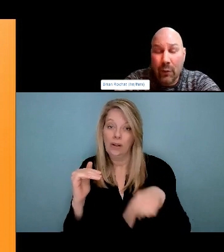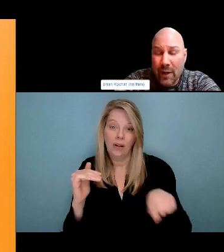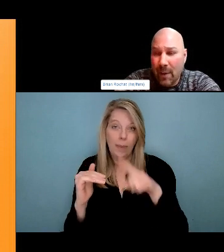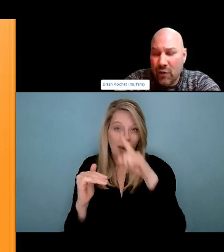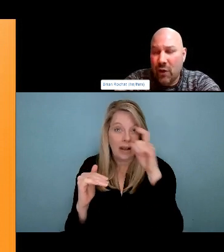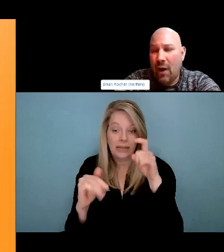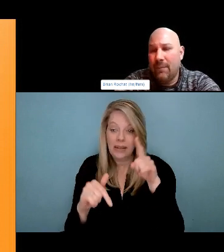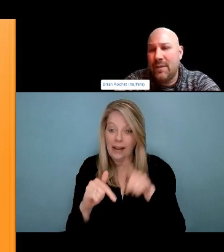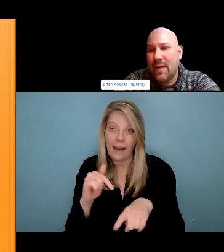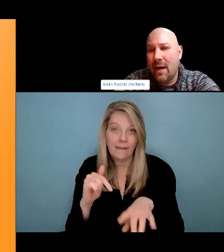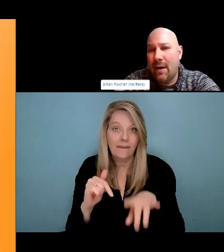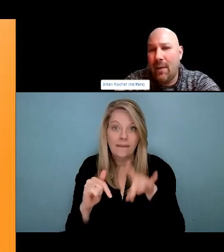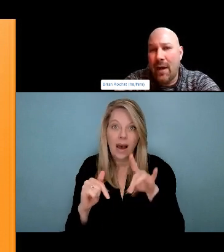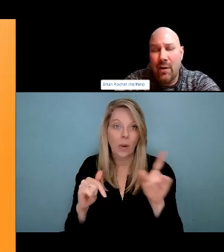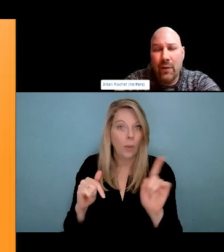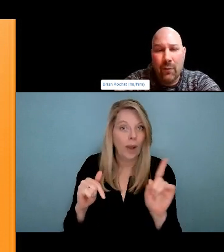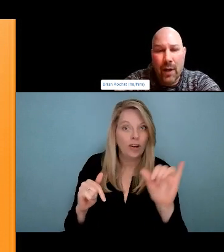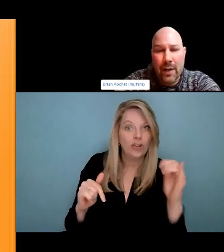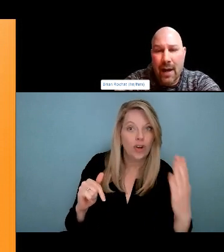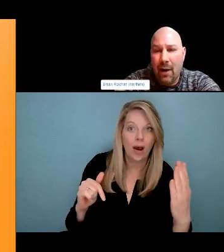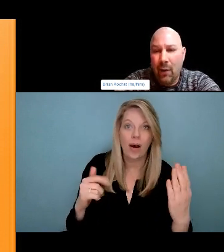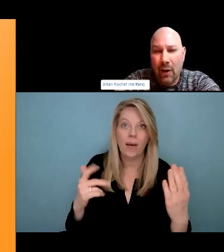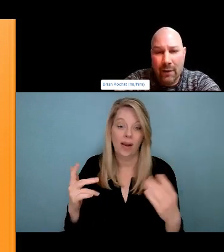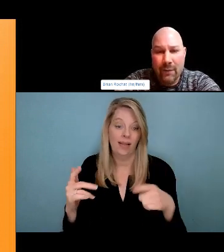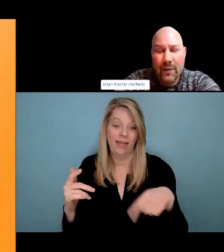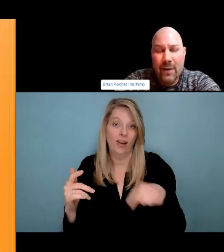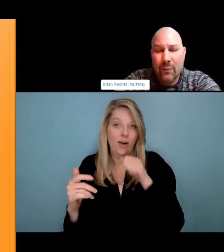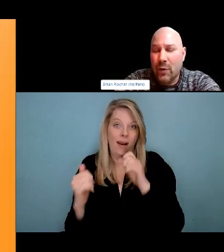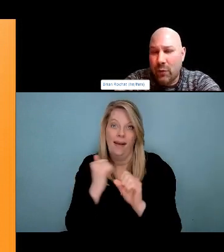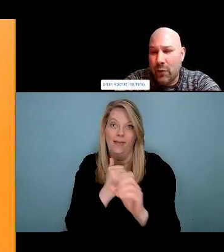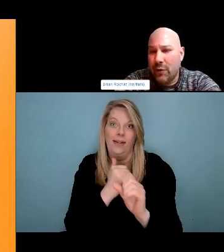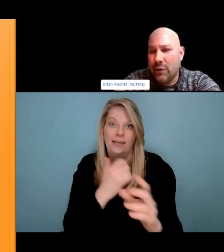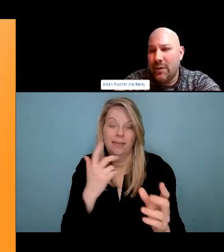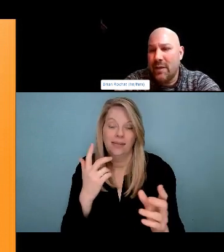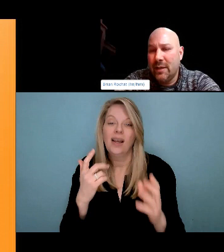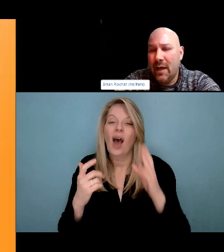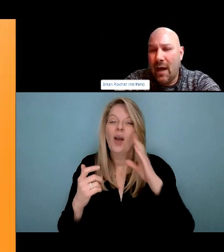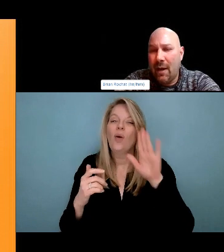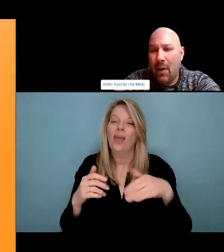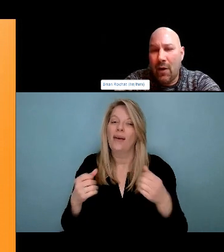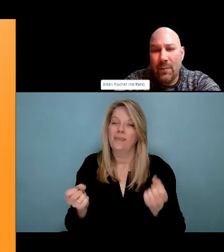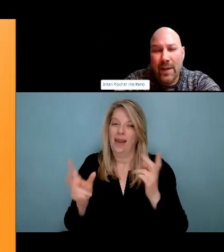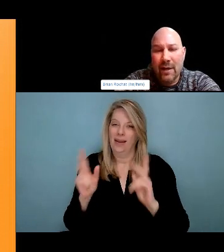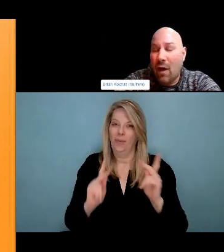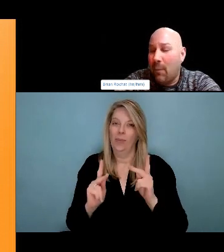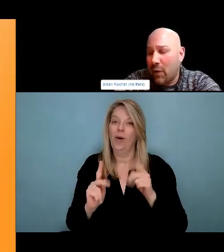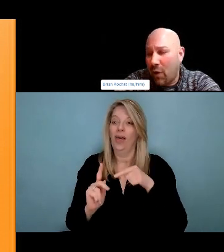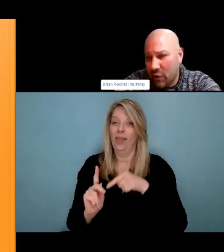reduction folks and we start with this because we are being mentored by our Indigenous leadership